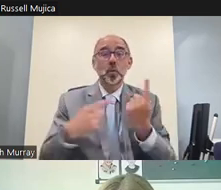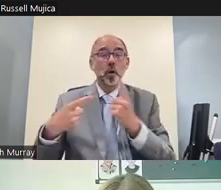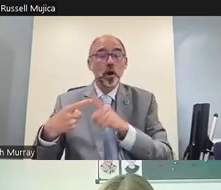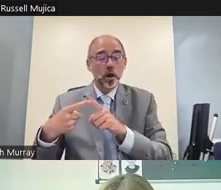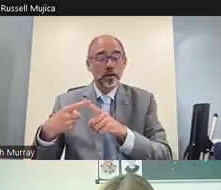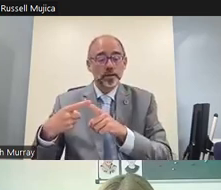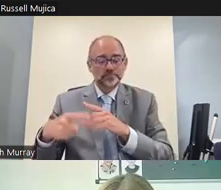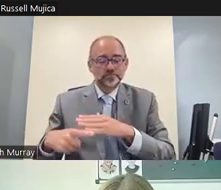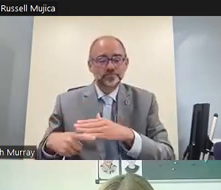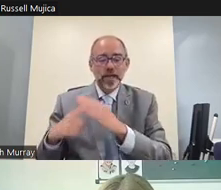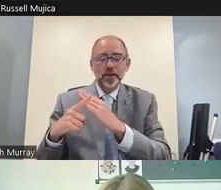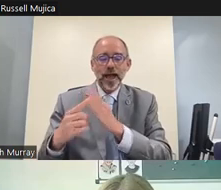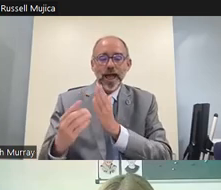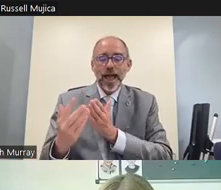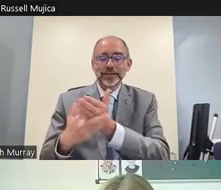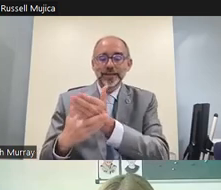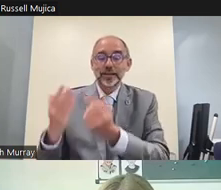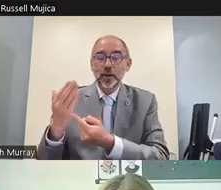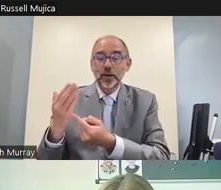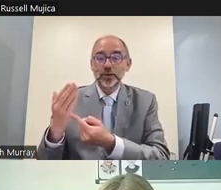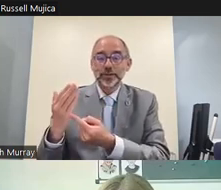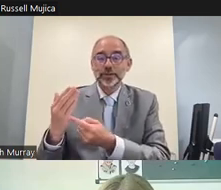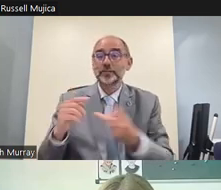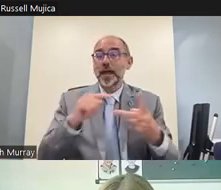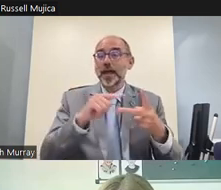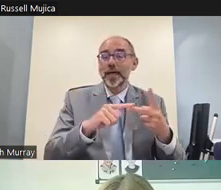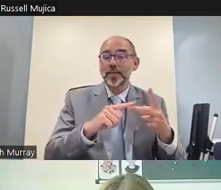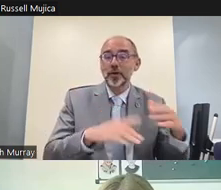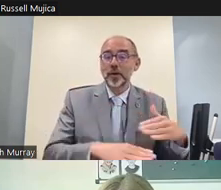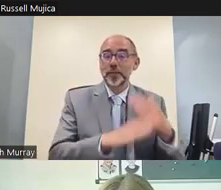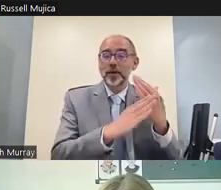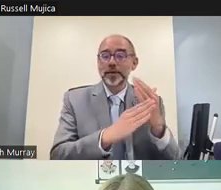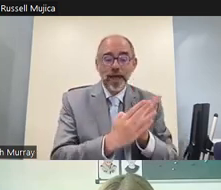there were two main barriers lack of access to technology and lack of access to sign languages